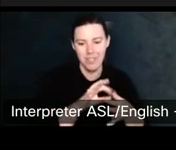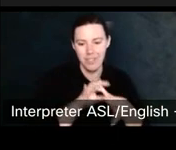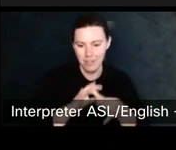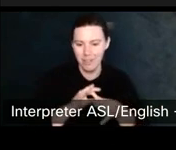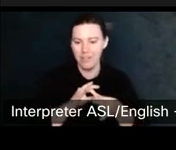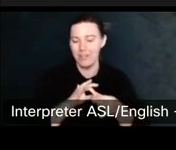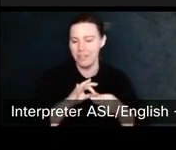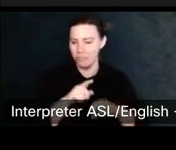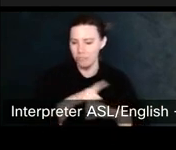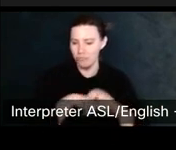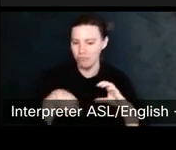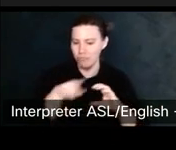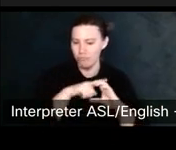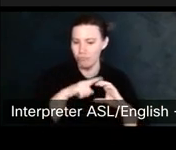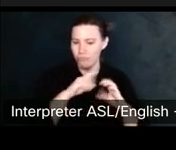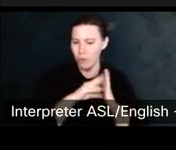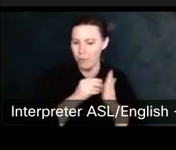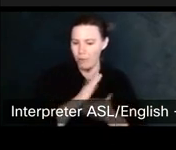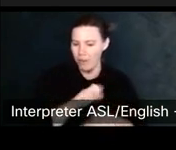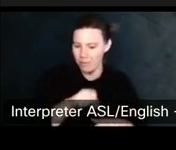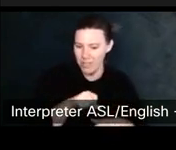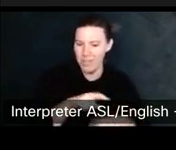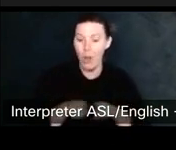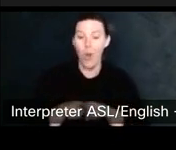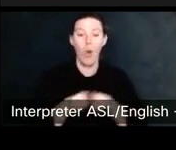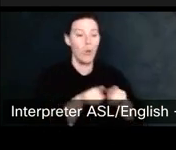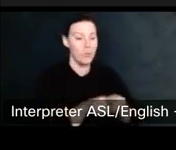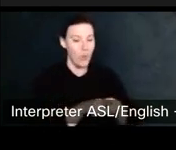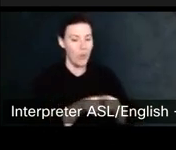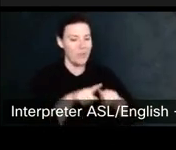So, I'm just going to talk about the U. S today. Um.